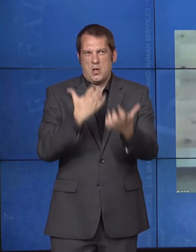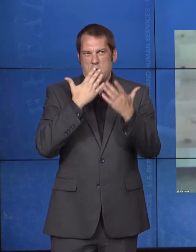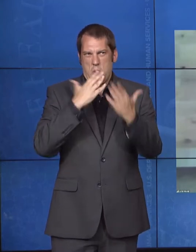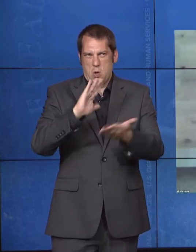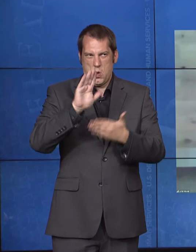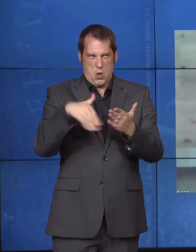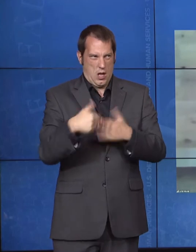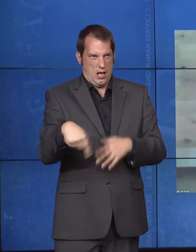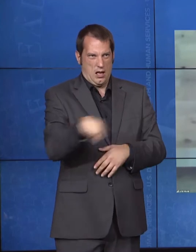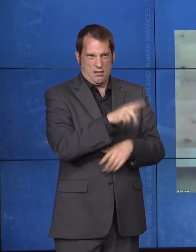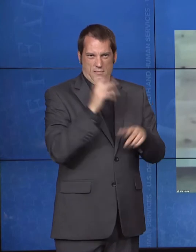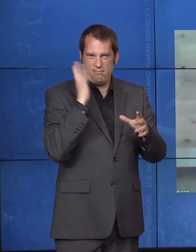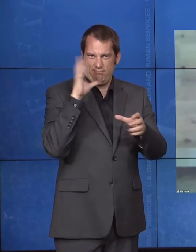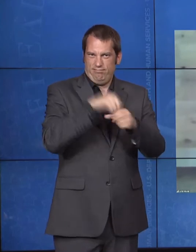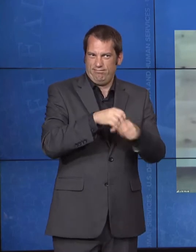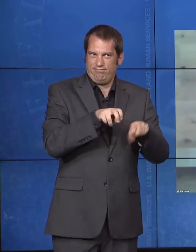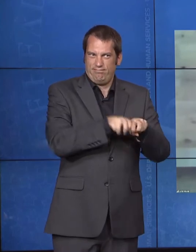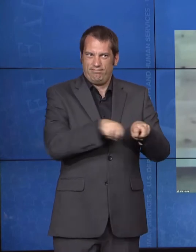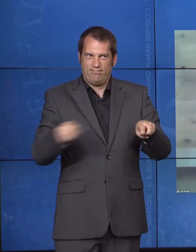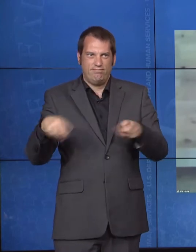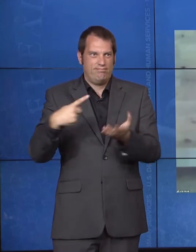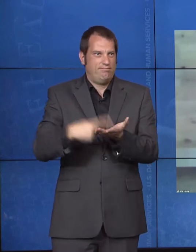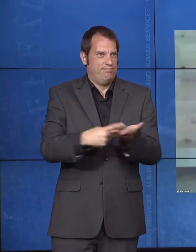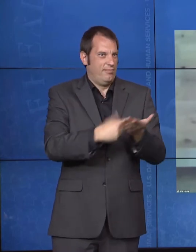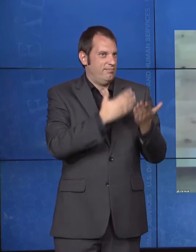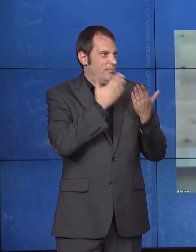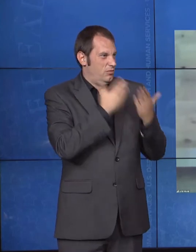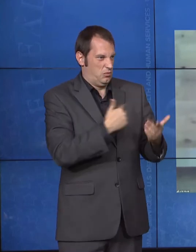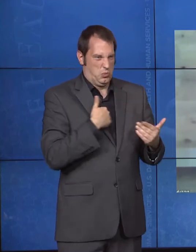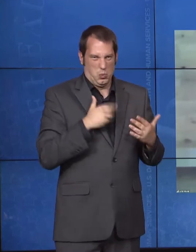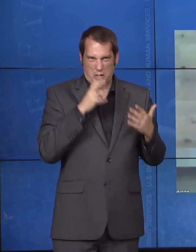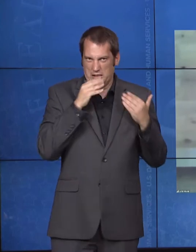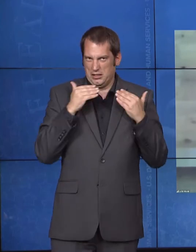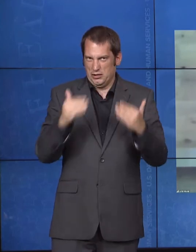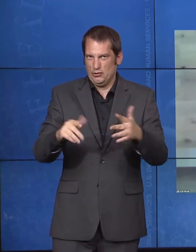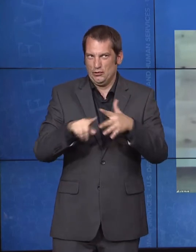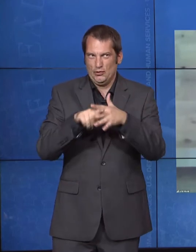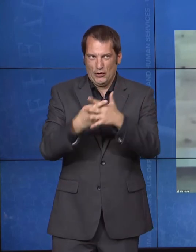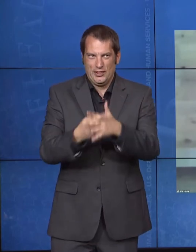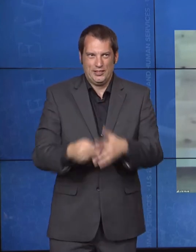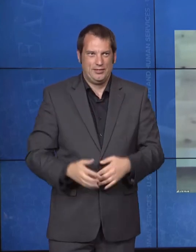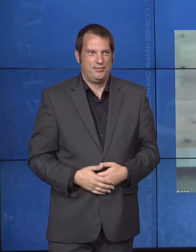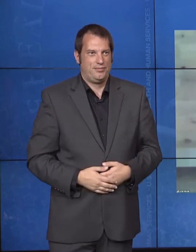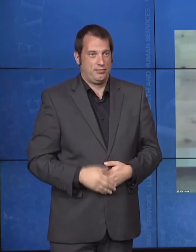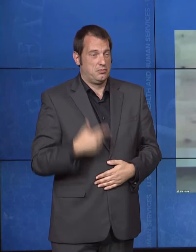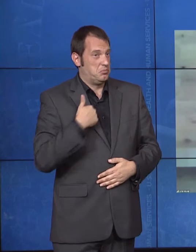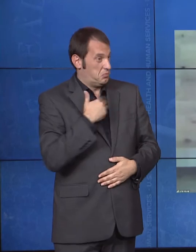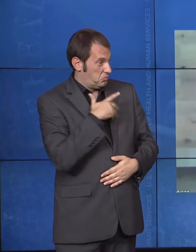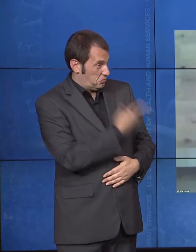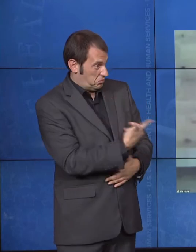I'm going to start with you, if that's okay. We've heard from the secretary, and I think